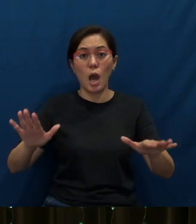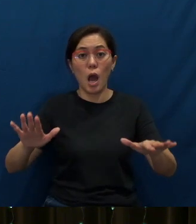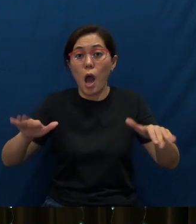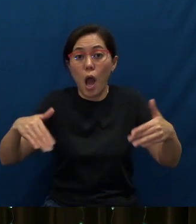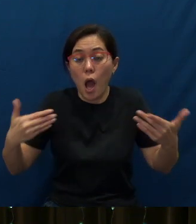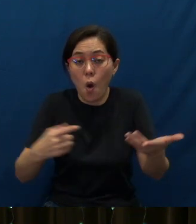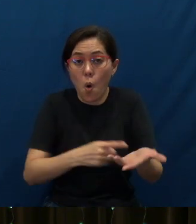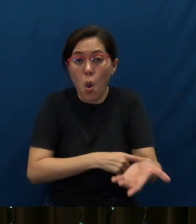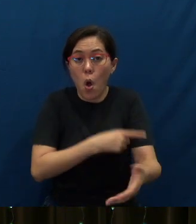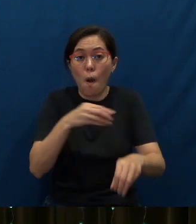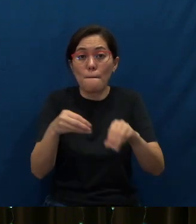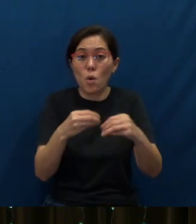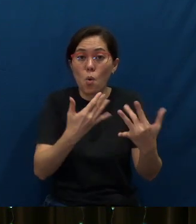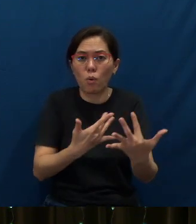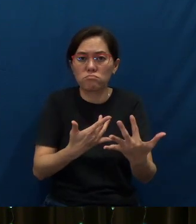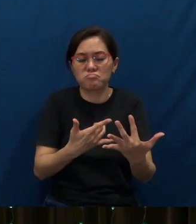It’s anybody's guess.